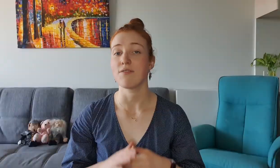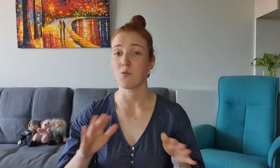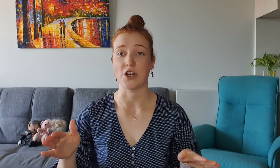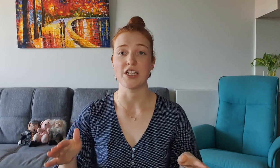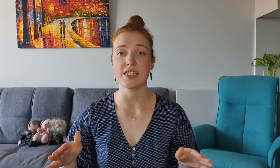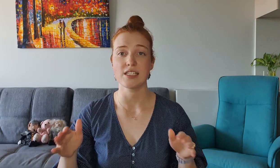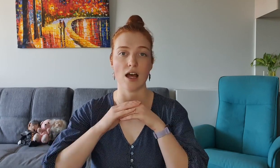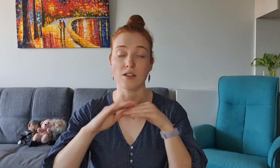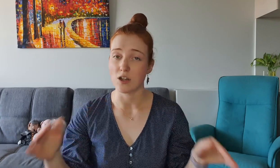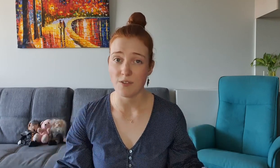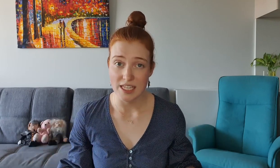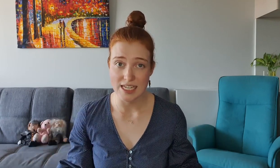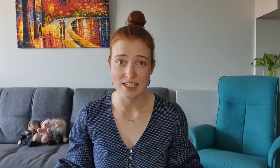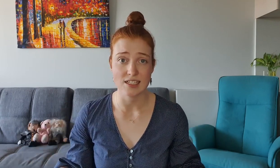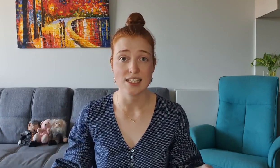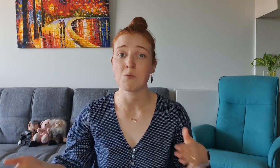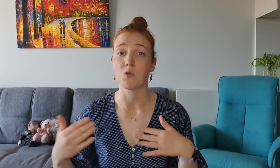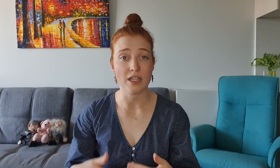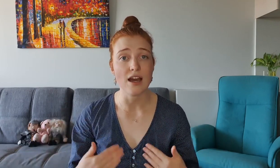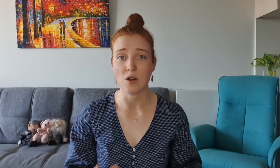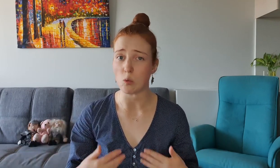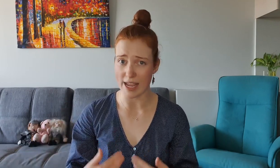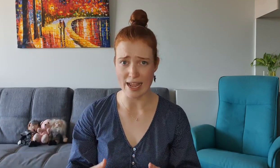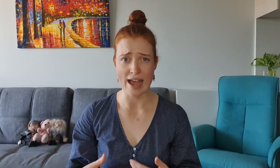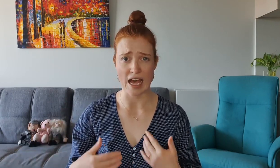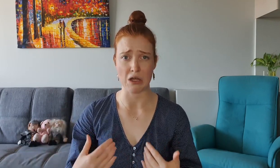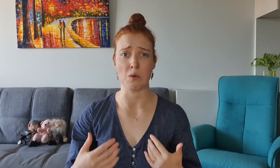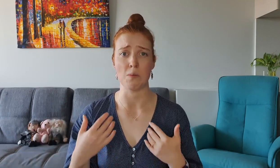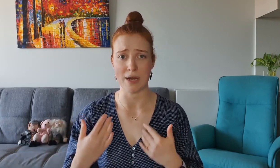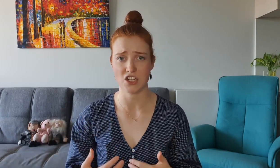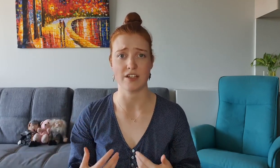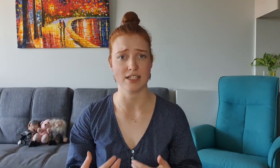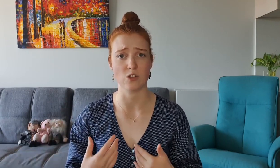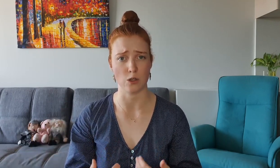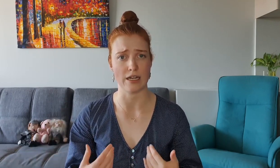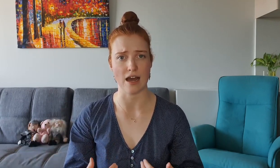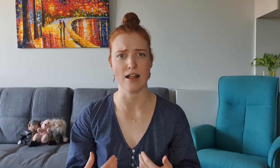Even worse, a lot of the contestants seem really unaware how much they're excluding Nyle